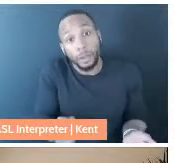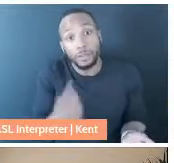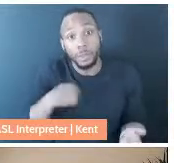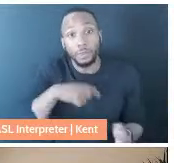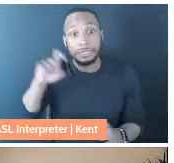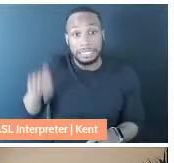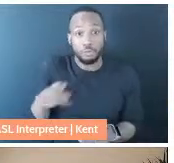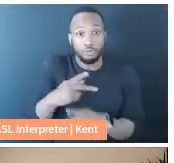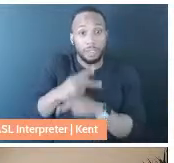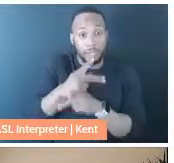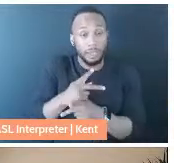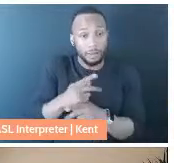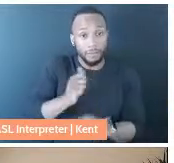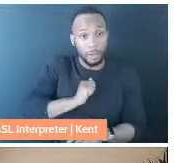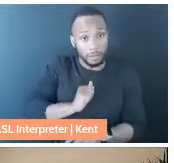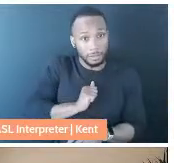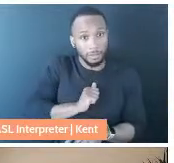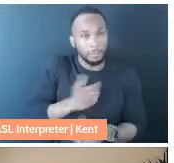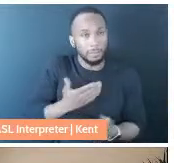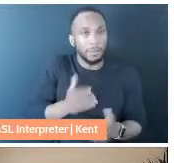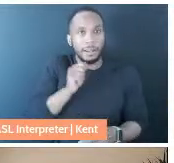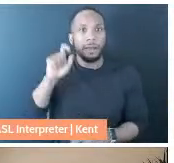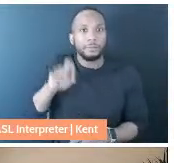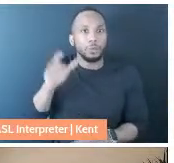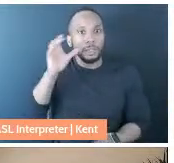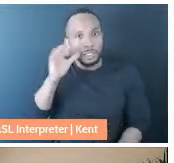ourselves. Maybe we don't have to listen to Jerry Springer do this, tell us to do this.